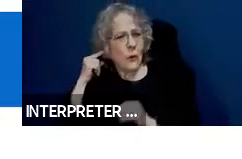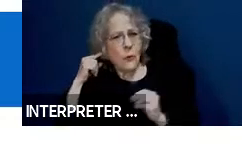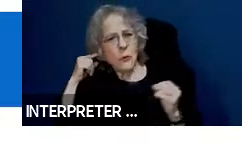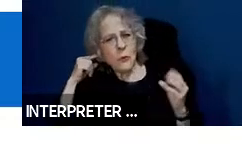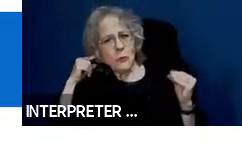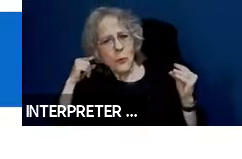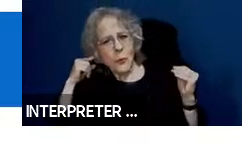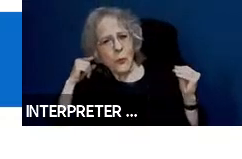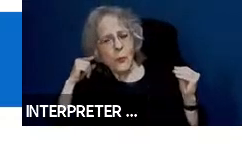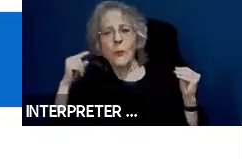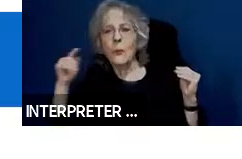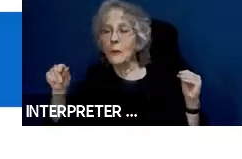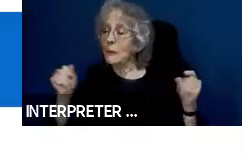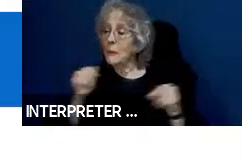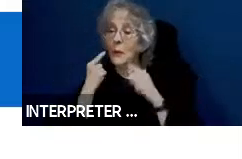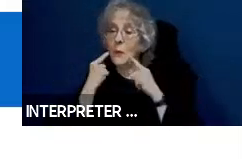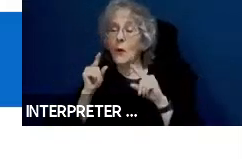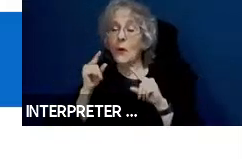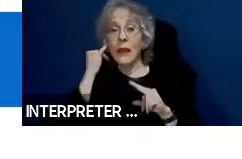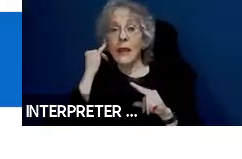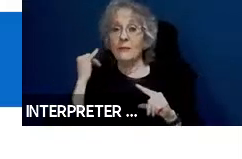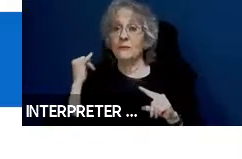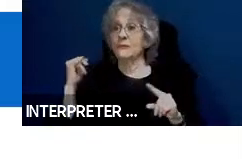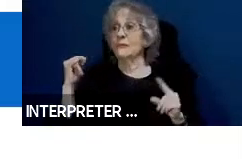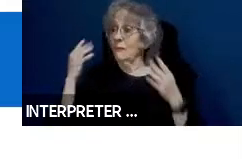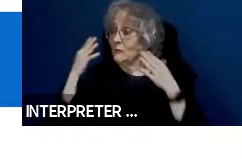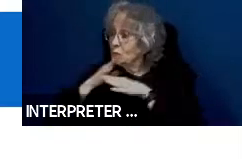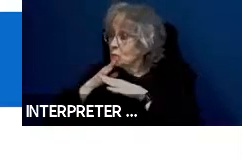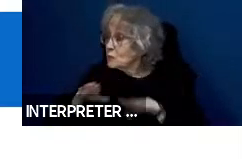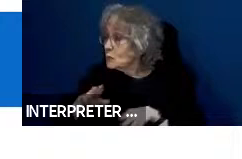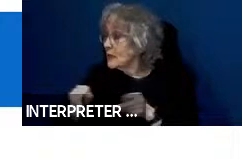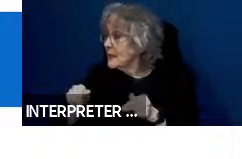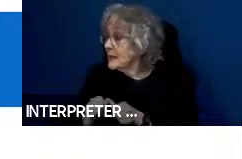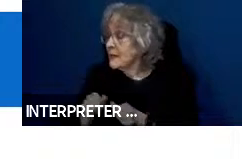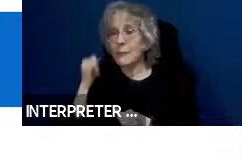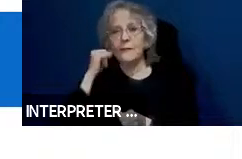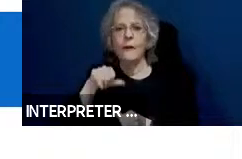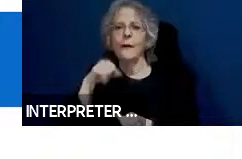have a bunch of vehicles making sounds, that's not going to work. So, we need to try to figure out